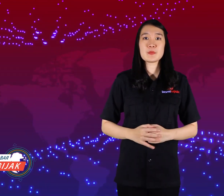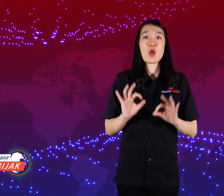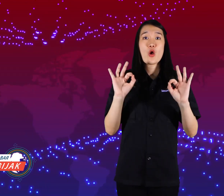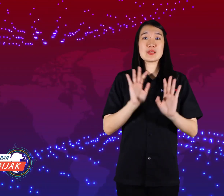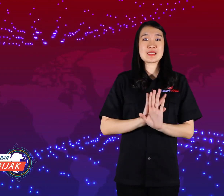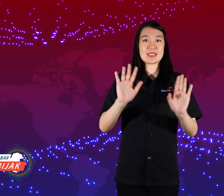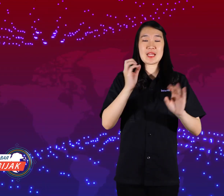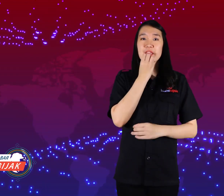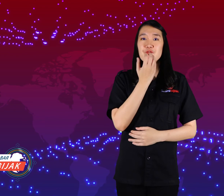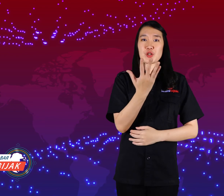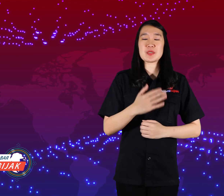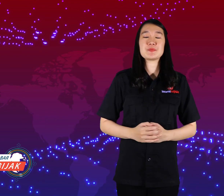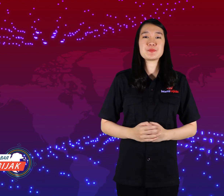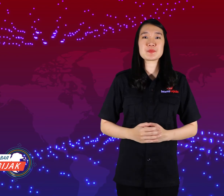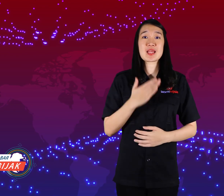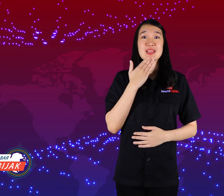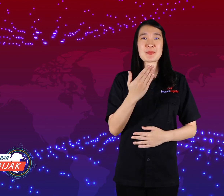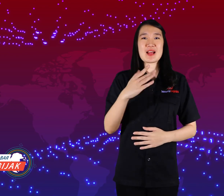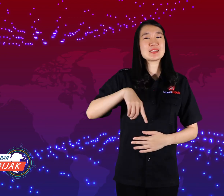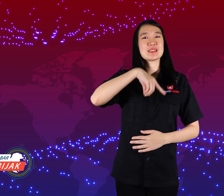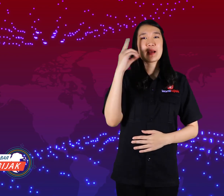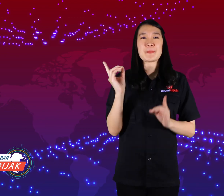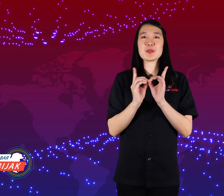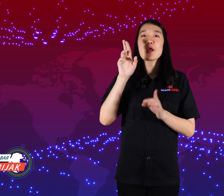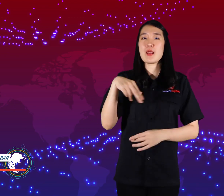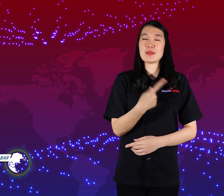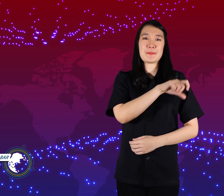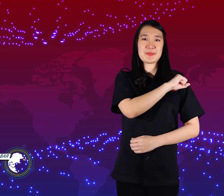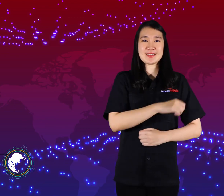Okay, that's all see you later at KamiBijak.